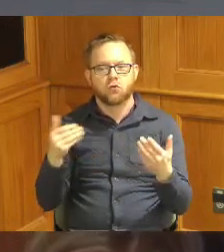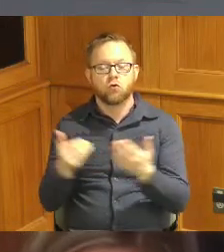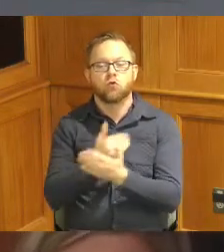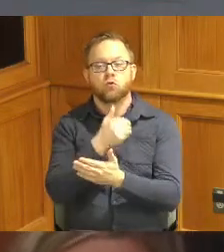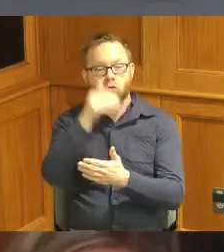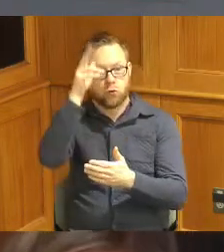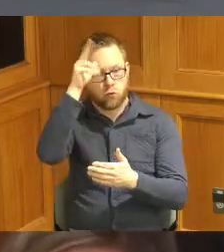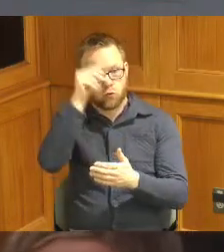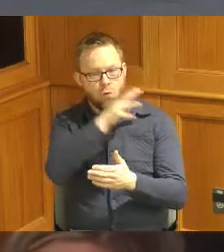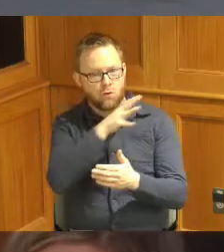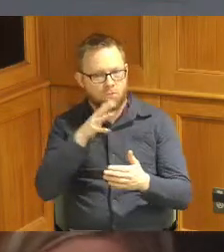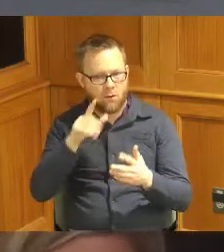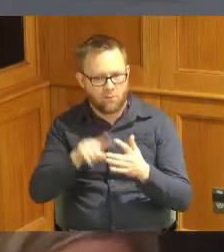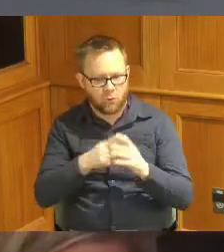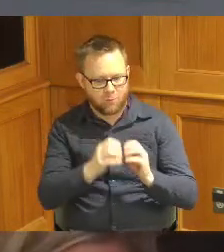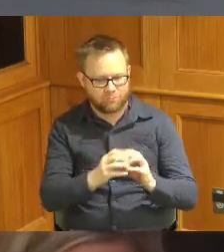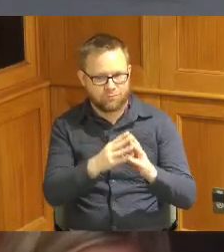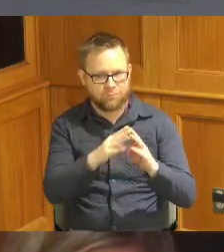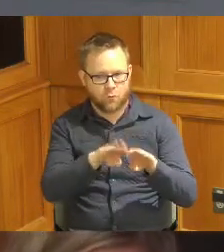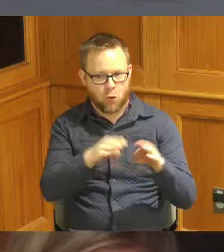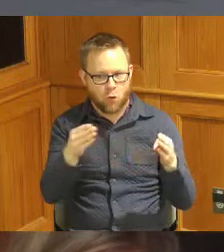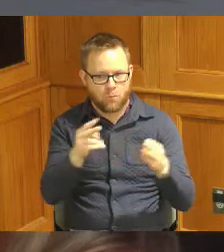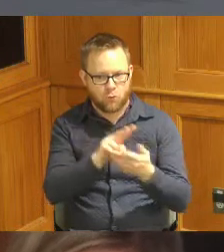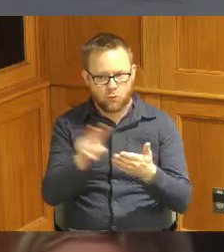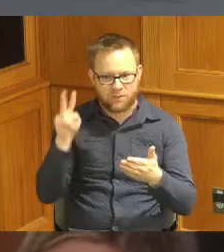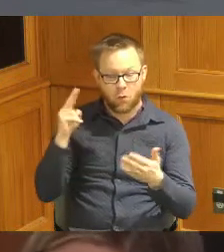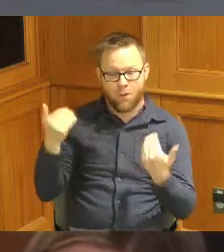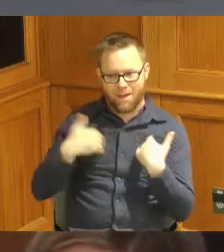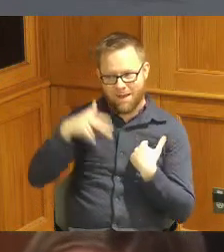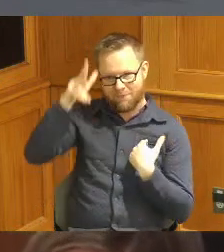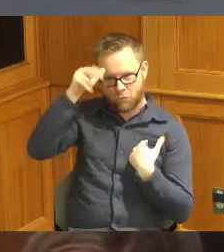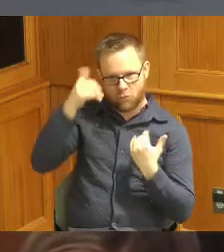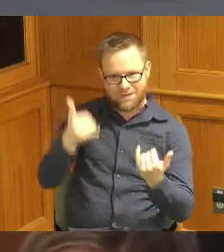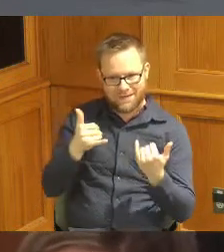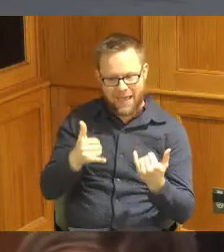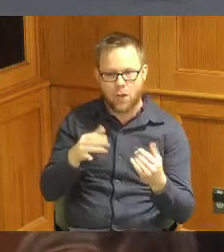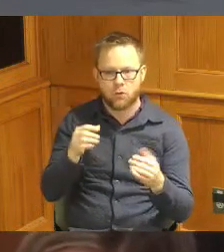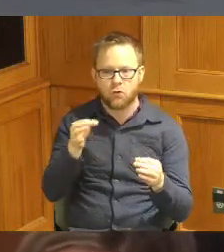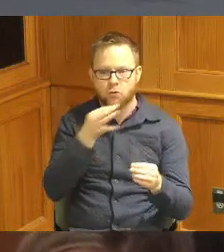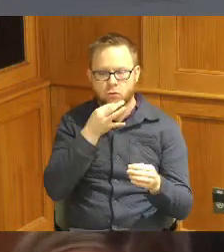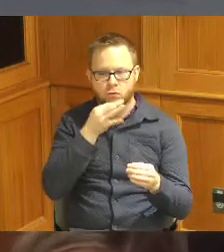two weeks ago and we got three horses on site we'll have six soon so it will partner with